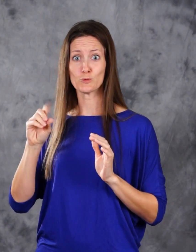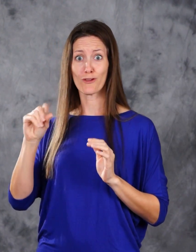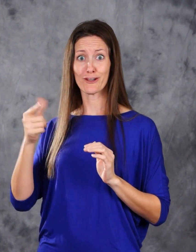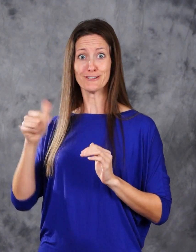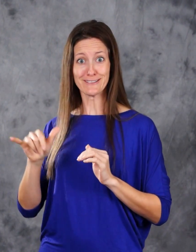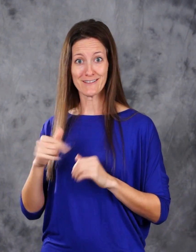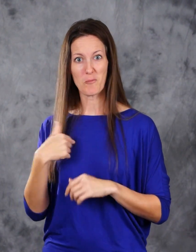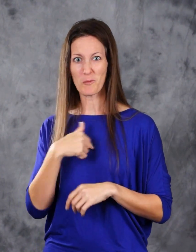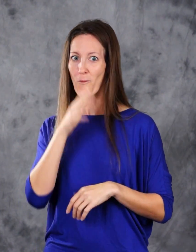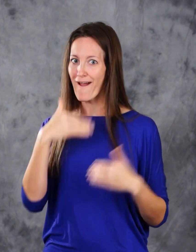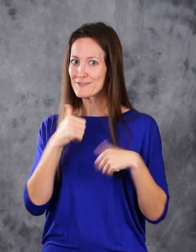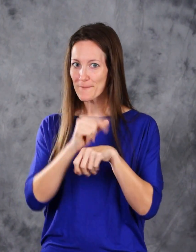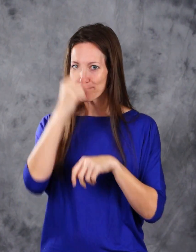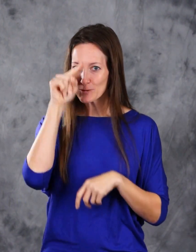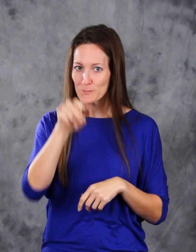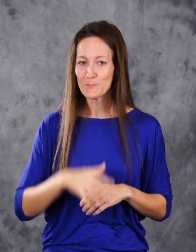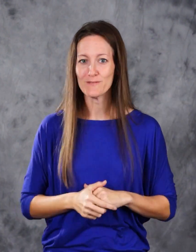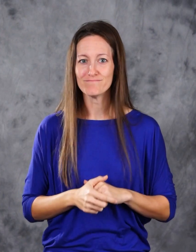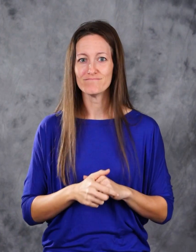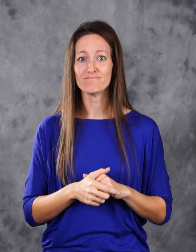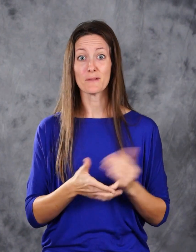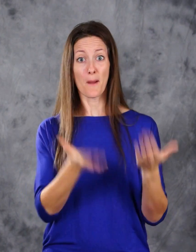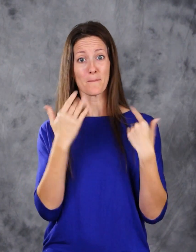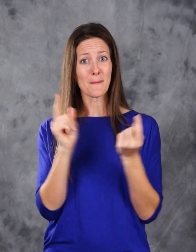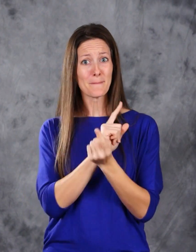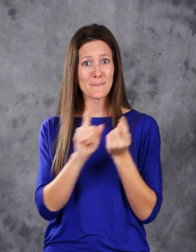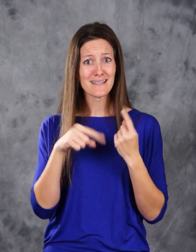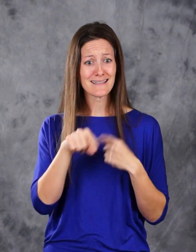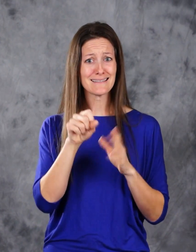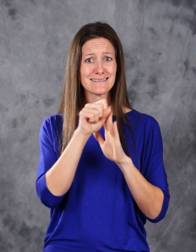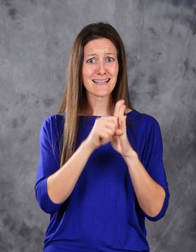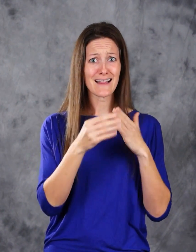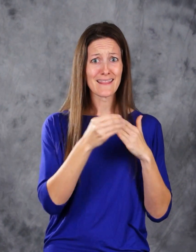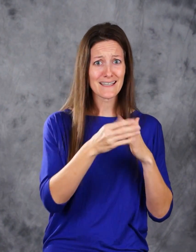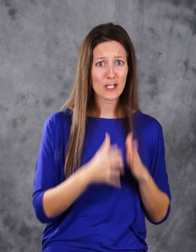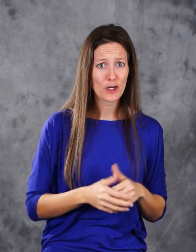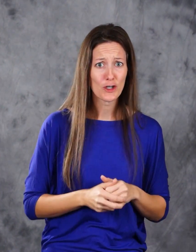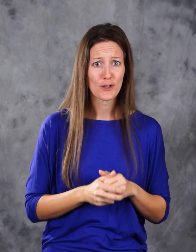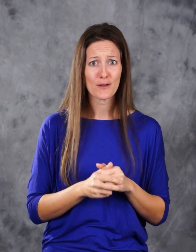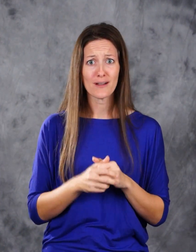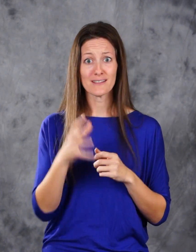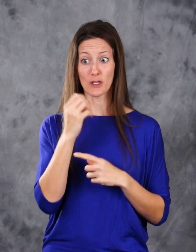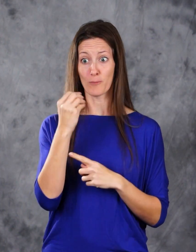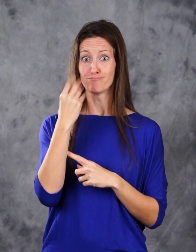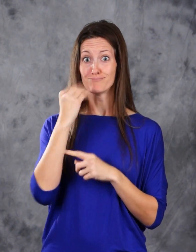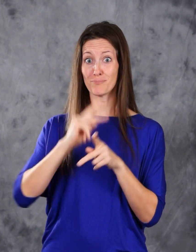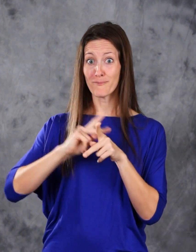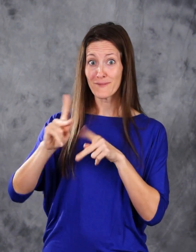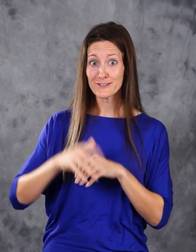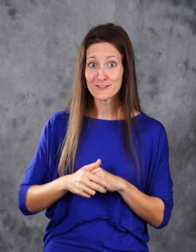we have a job for you. Come meet state leaders, take a professional headshot,